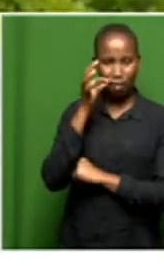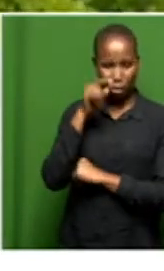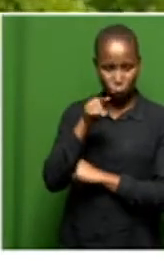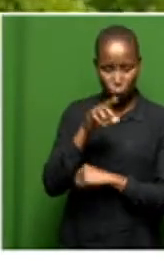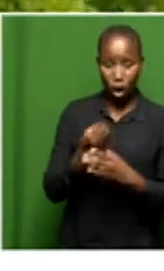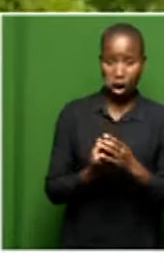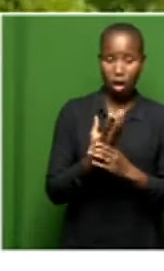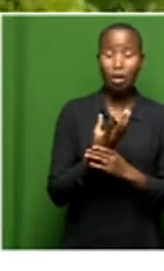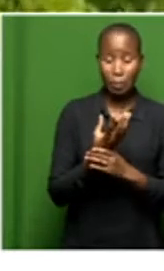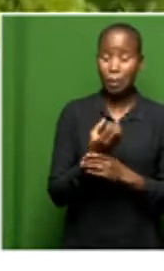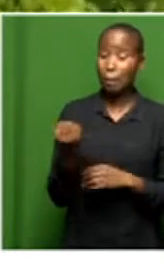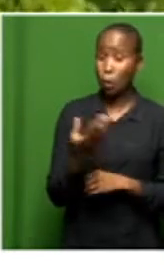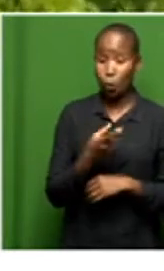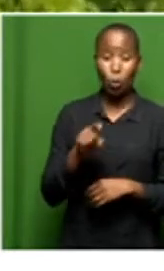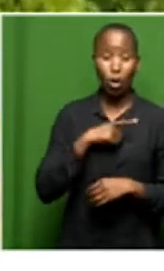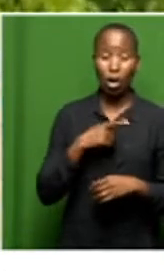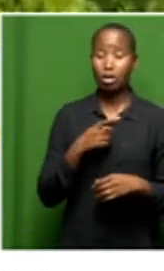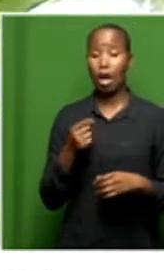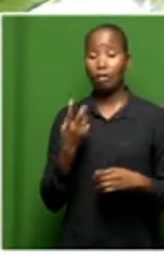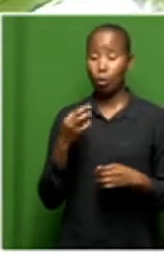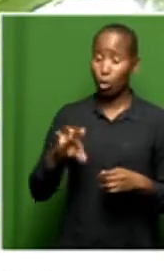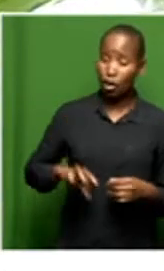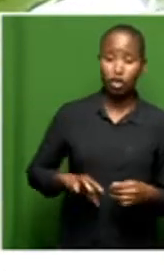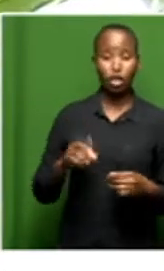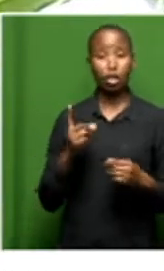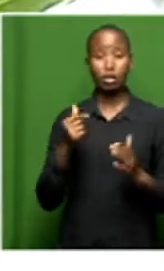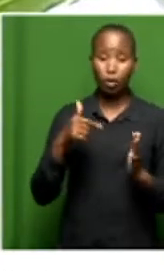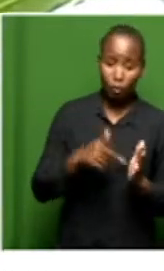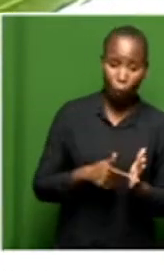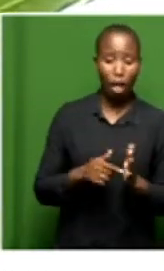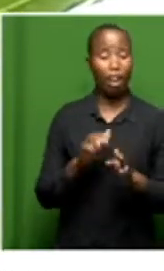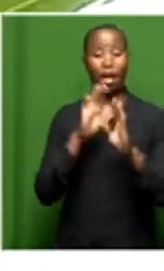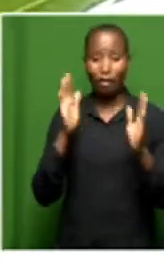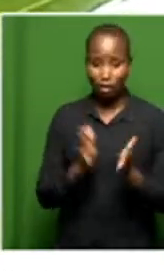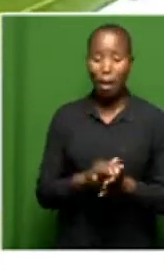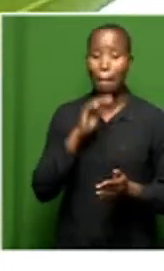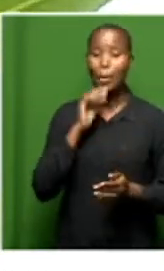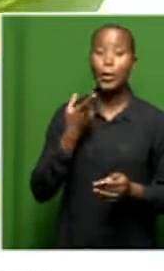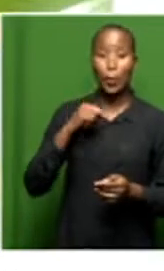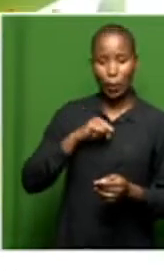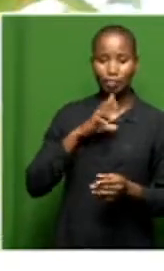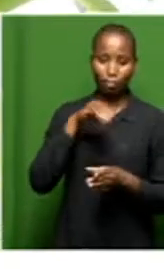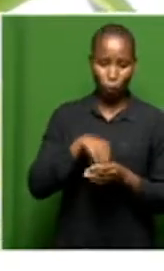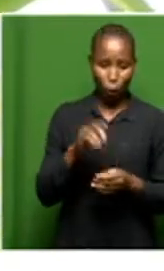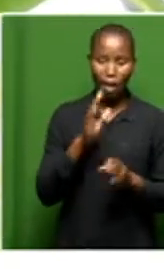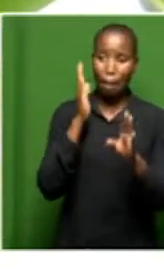wages, diesel, fuel etc. So that's where we come in, allowing private investors